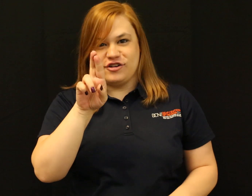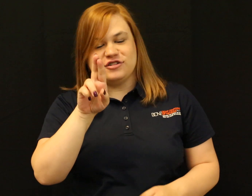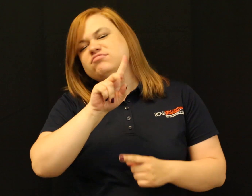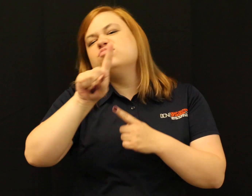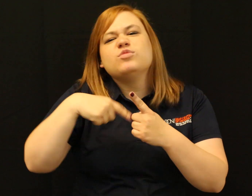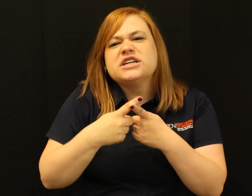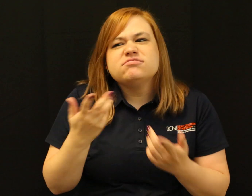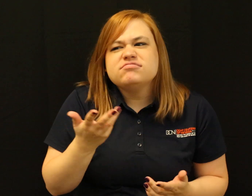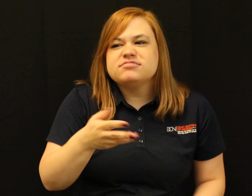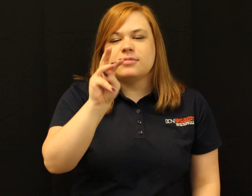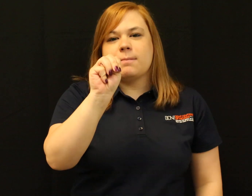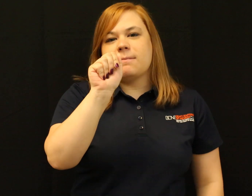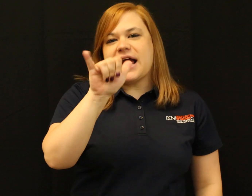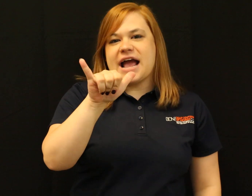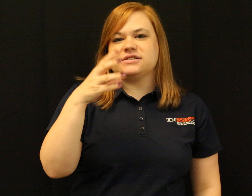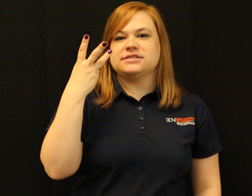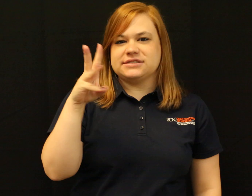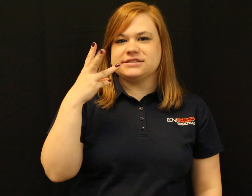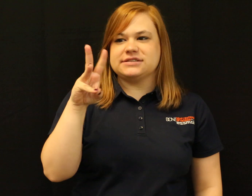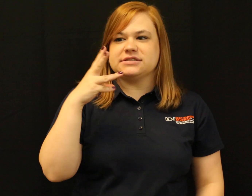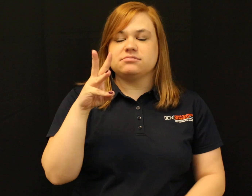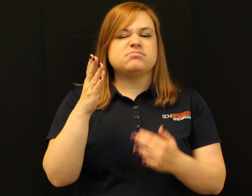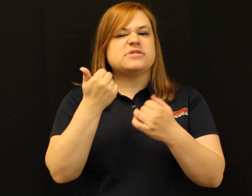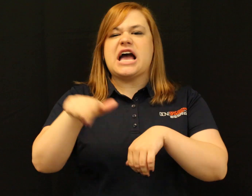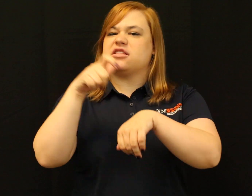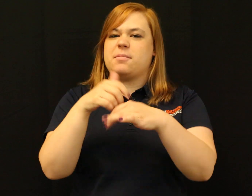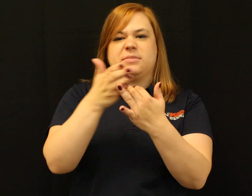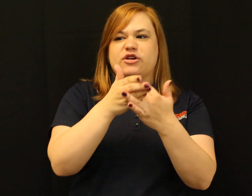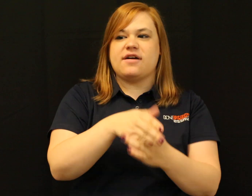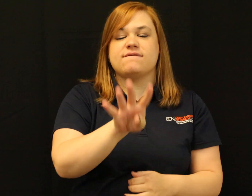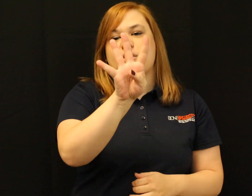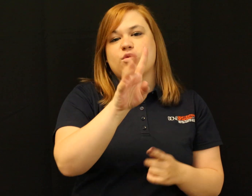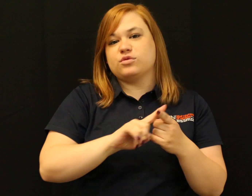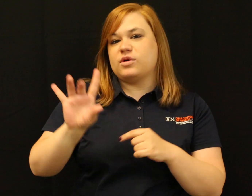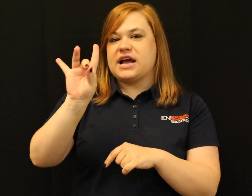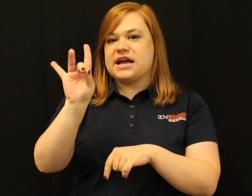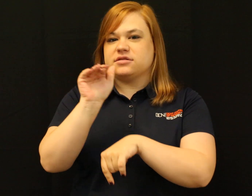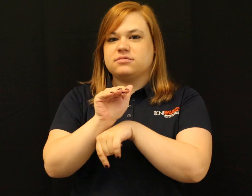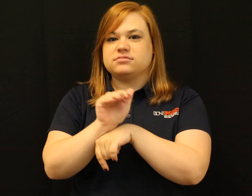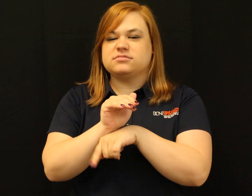May 16th anytime between 4pm-8pm.